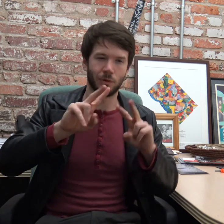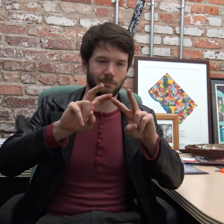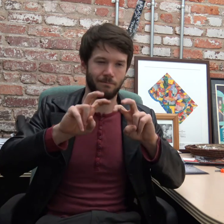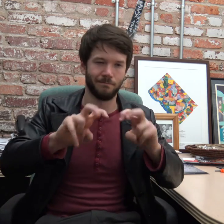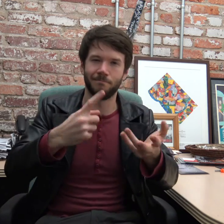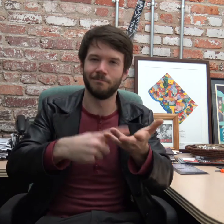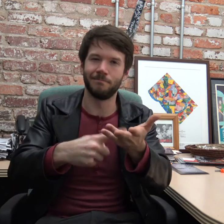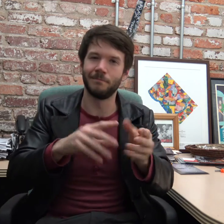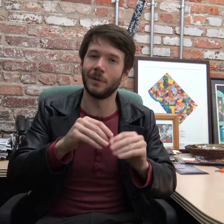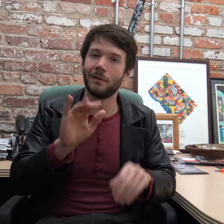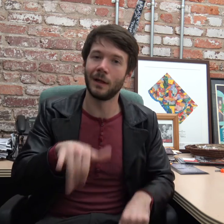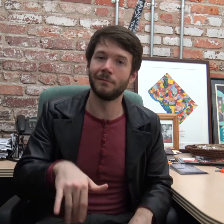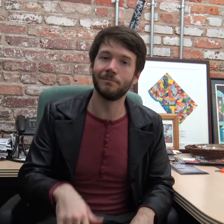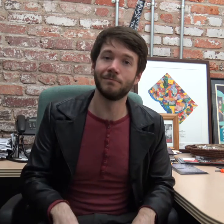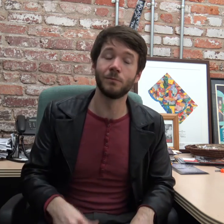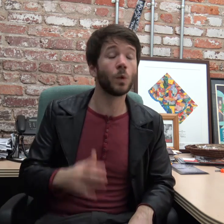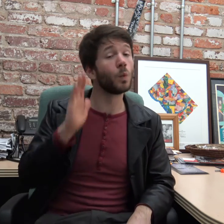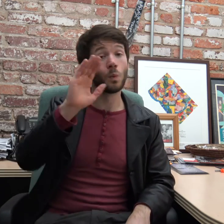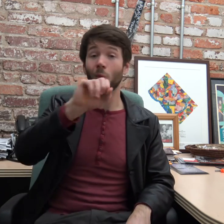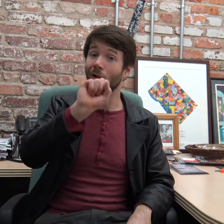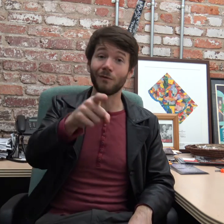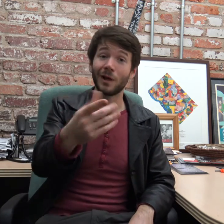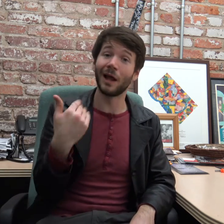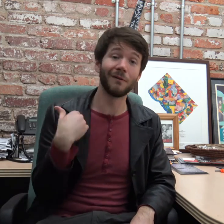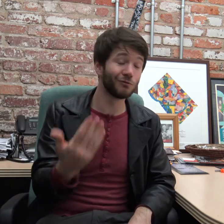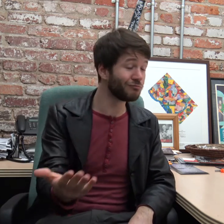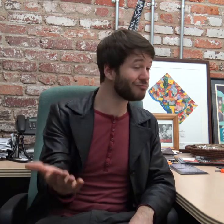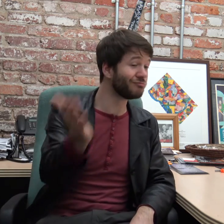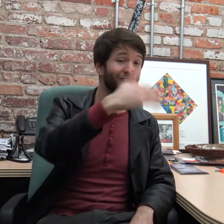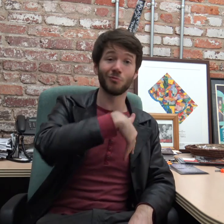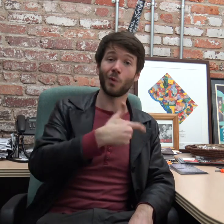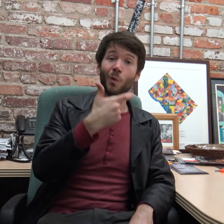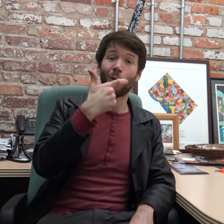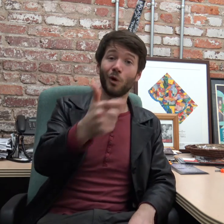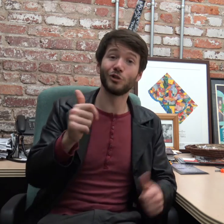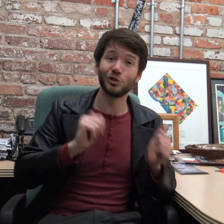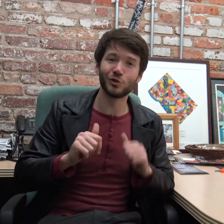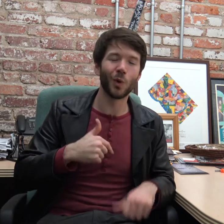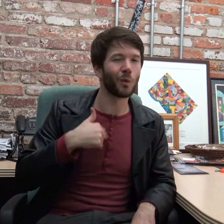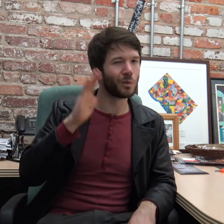The play explores and discusses about that. I would love to have you come and watch the show,